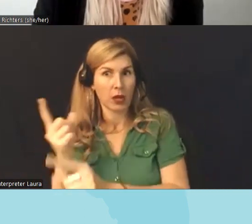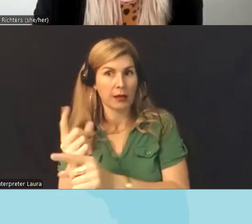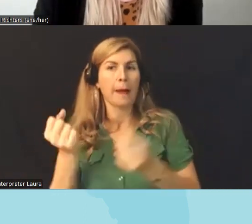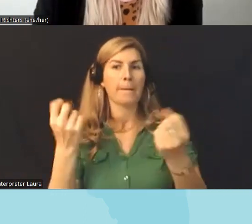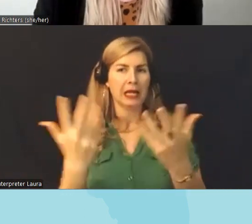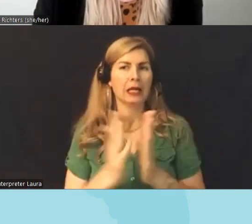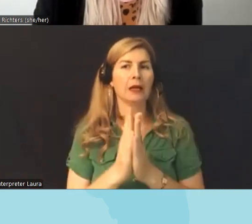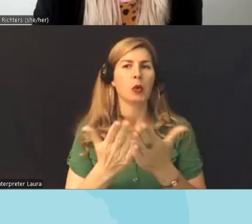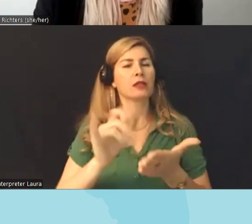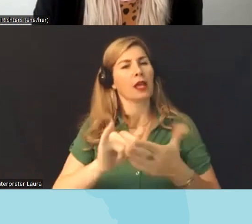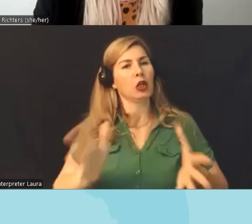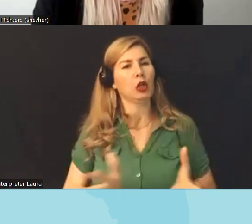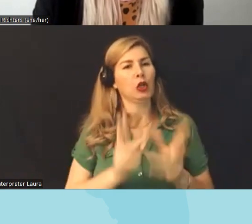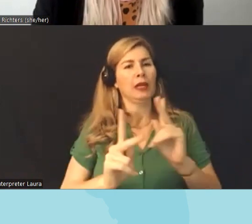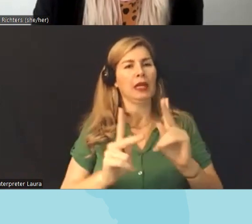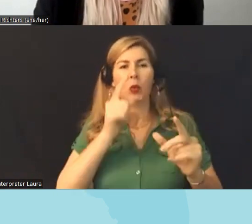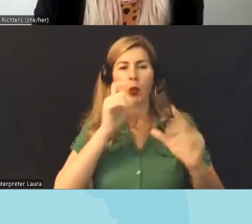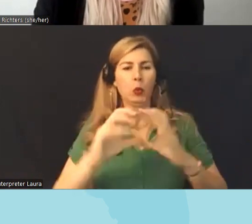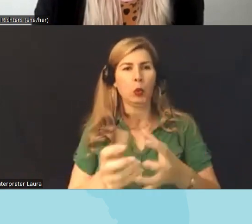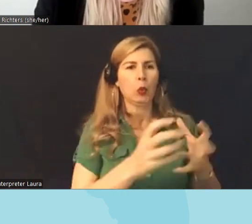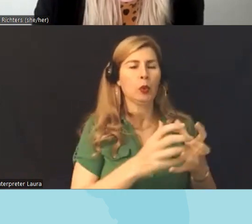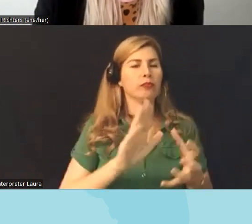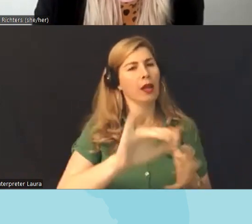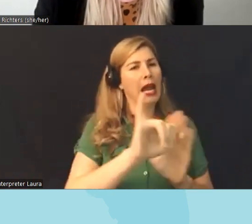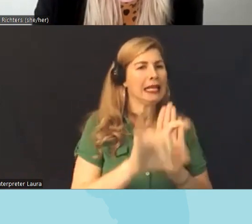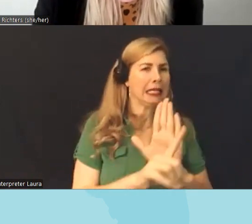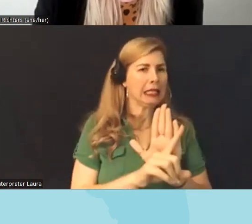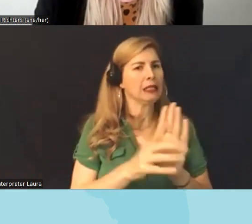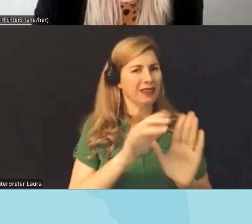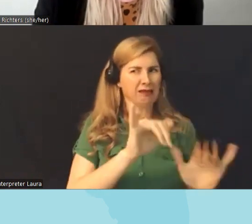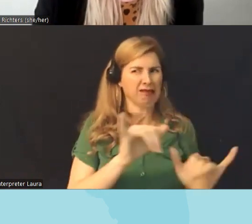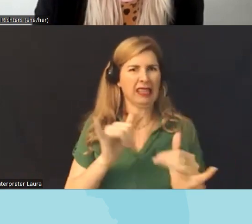affirm marginalized groups and and are being targets um do any of you have anything else